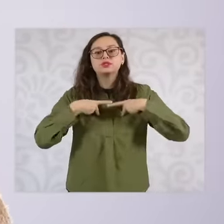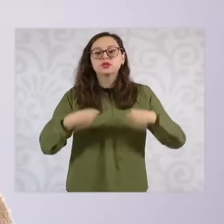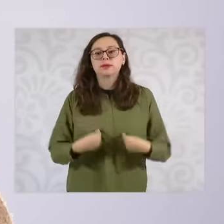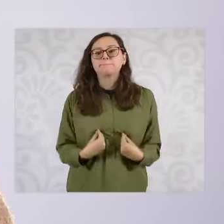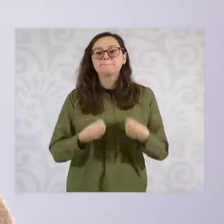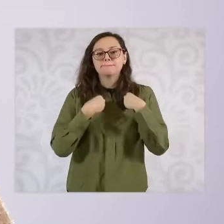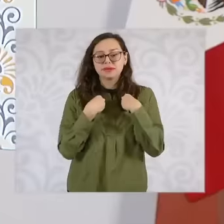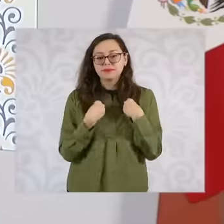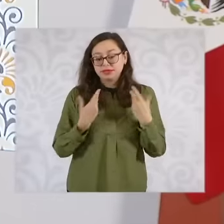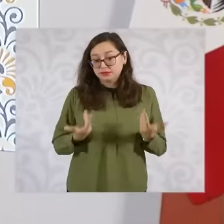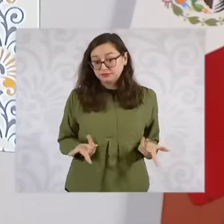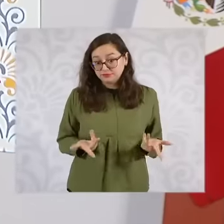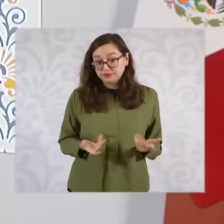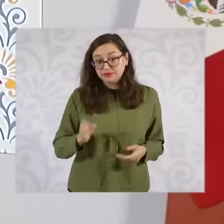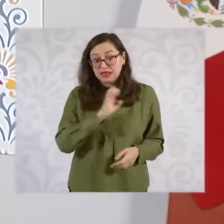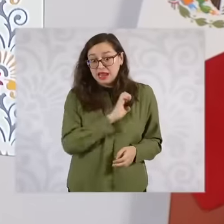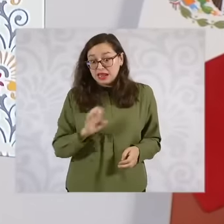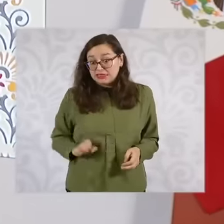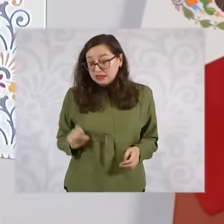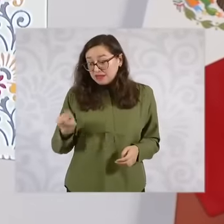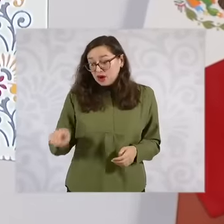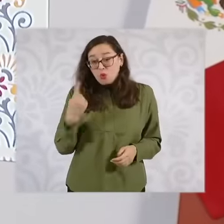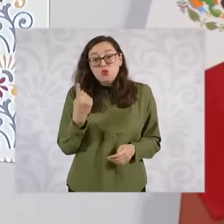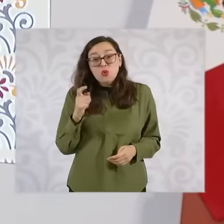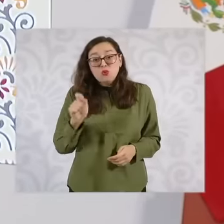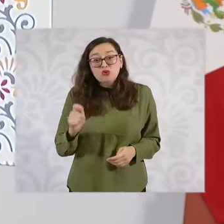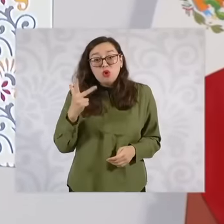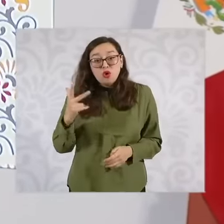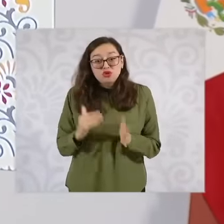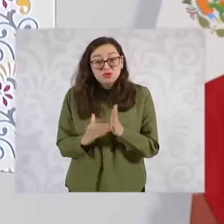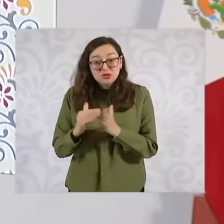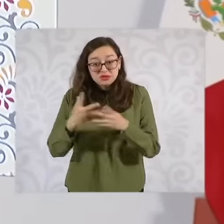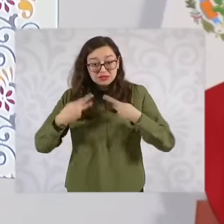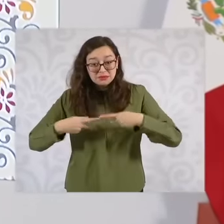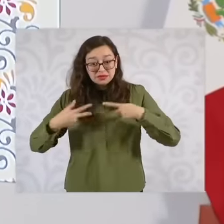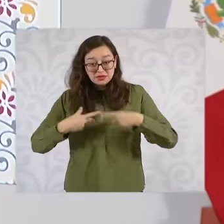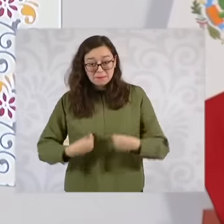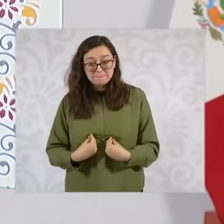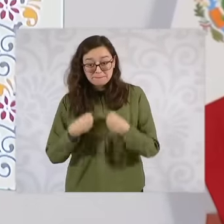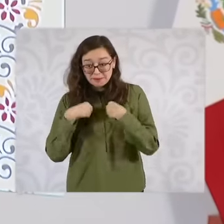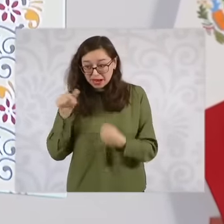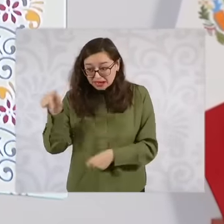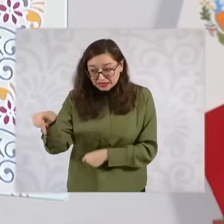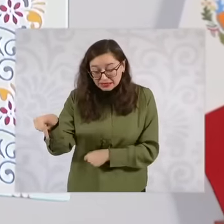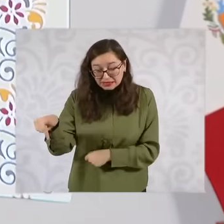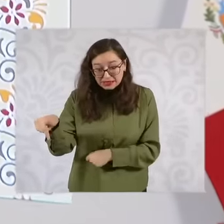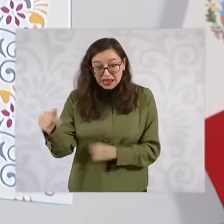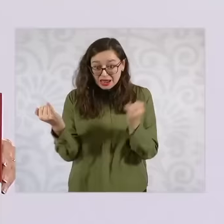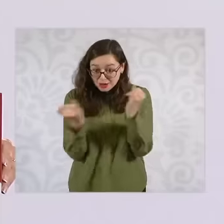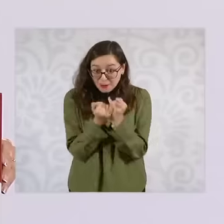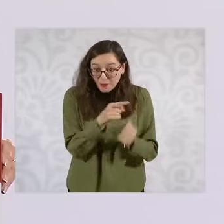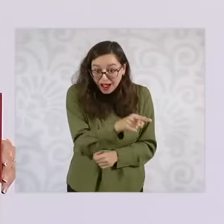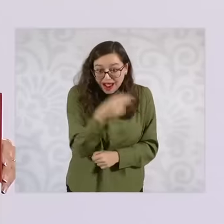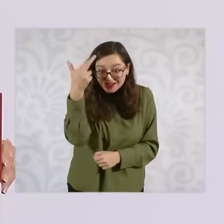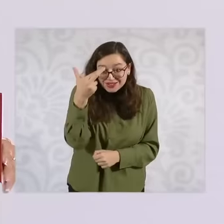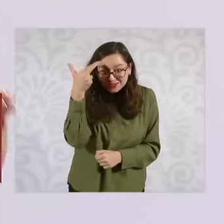catepec that has 1.8 million inhabitants So no it couldn't be the same so that's why